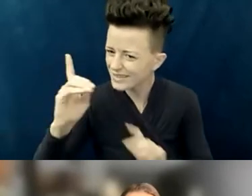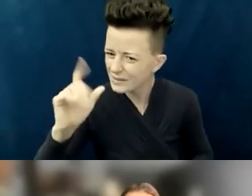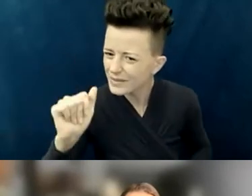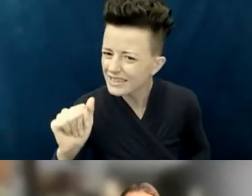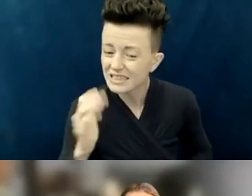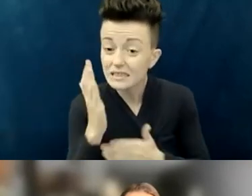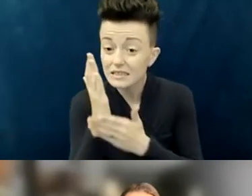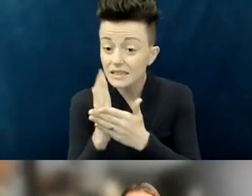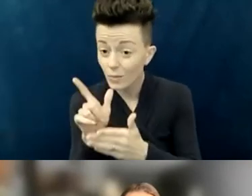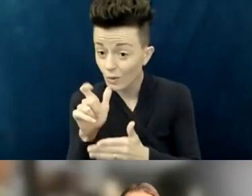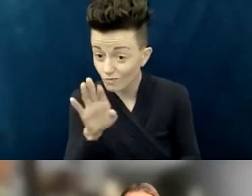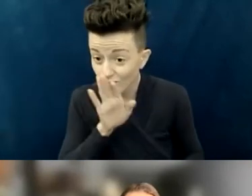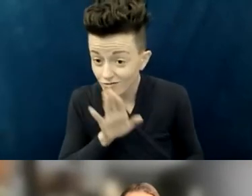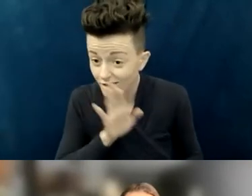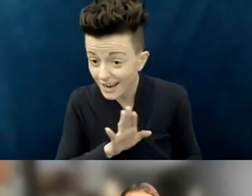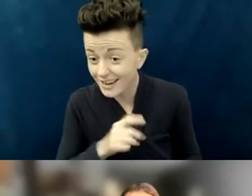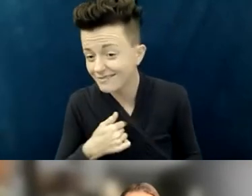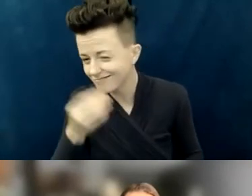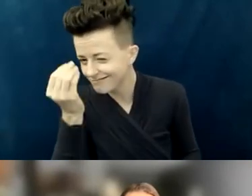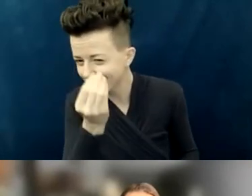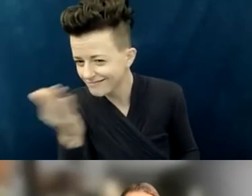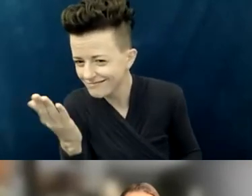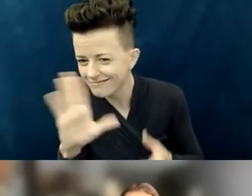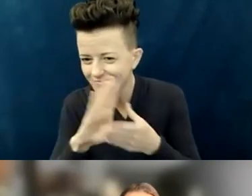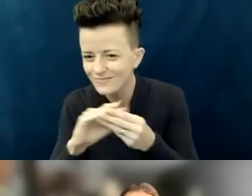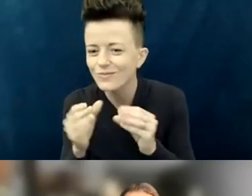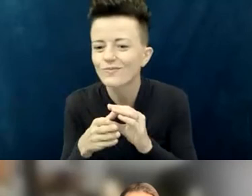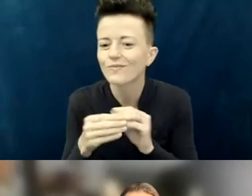About 15 years ago, our church decided to add